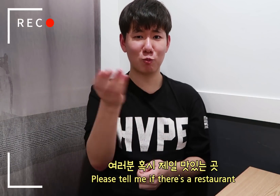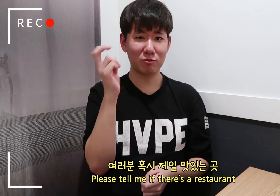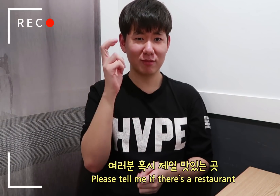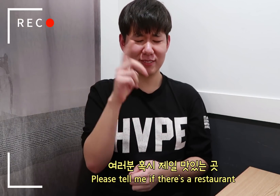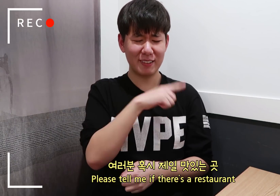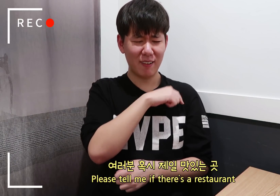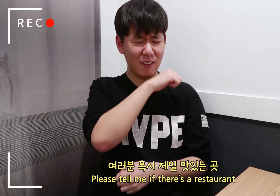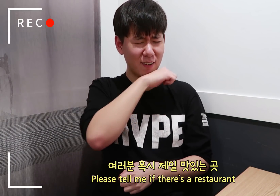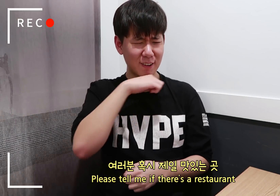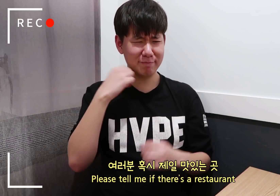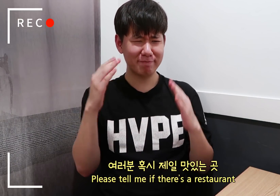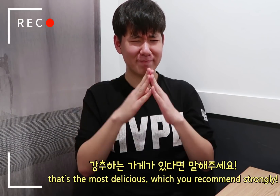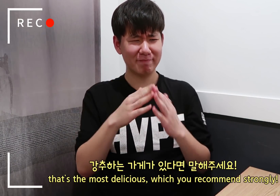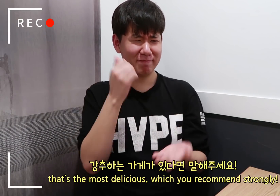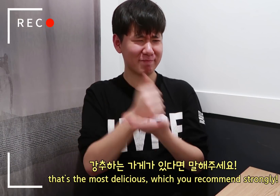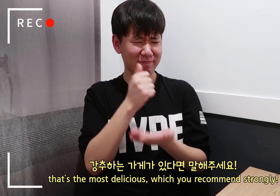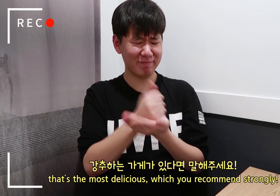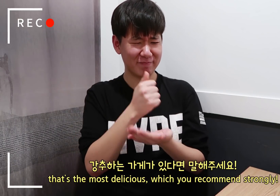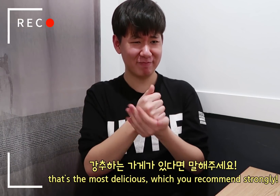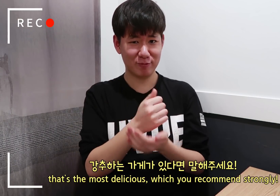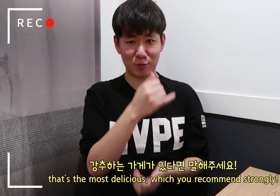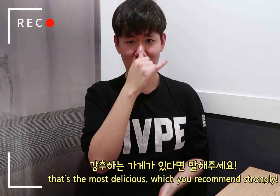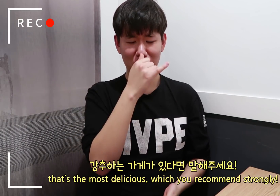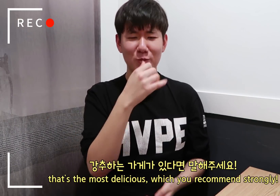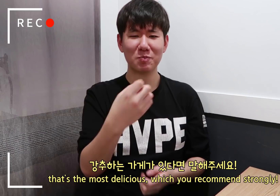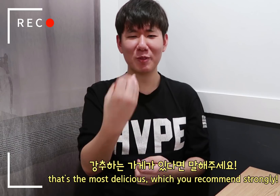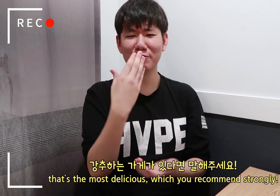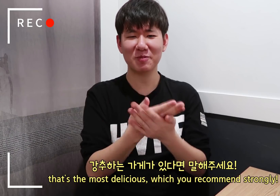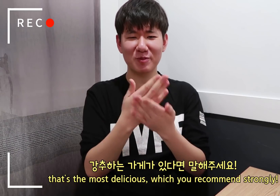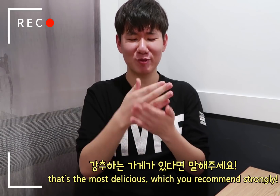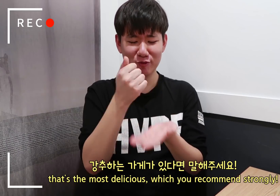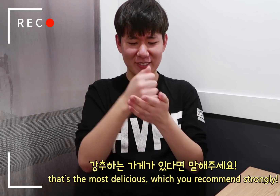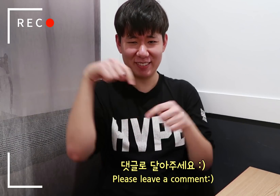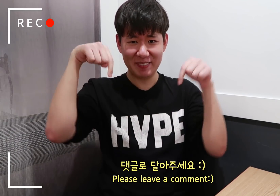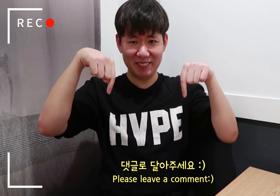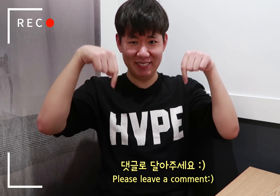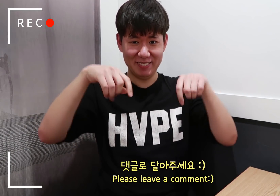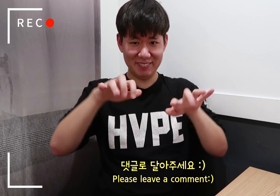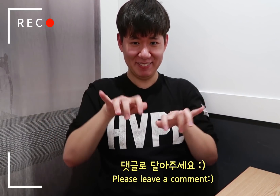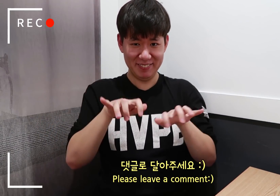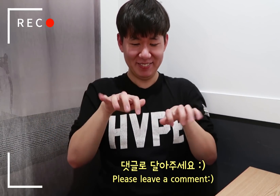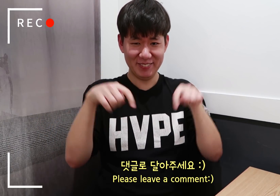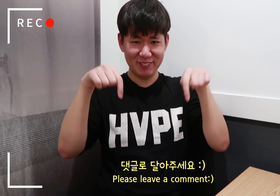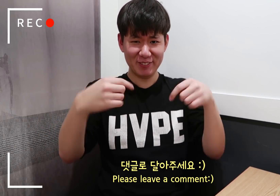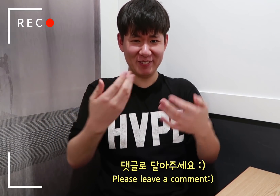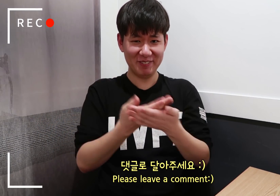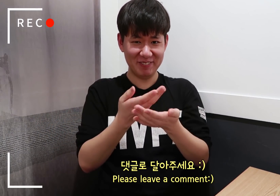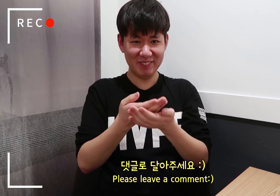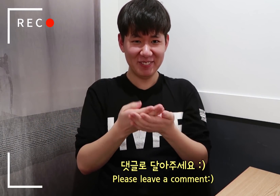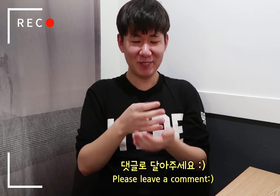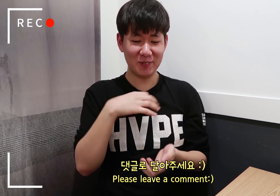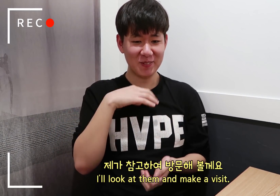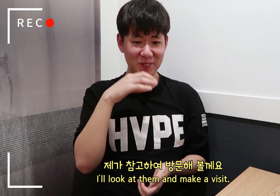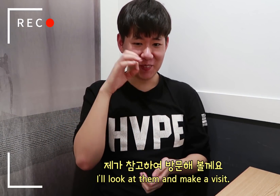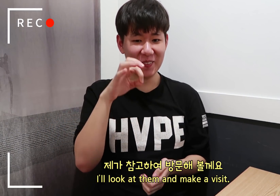Please tell me if there’s a restaurant that’s the most delicious, which you recommend strongly! Please leave a comment:)